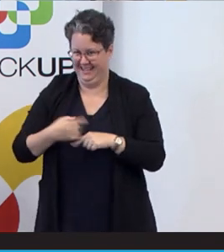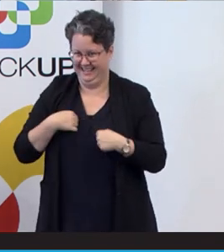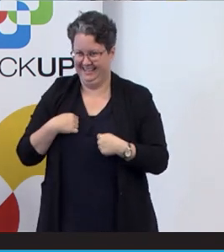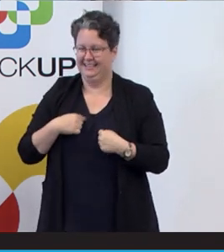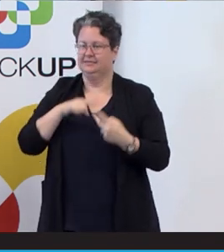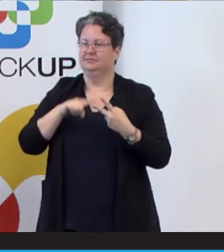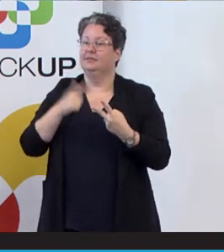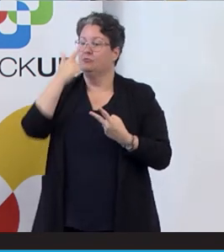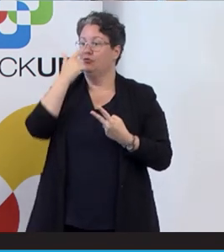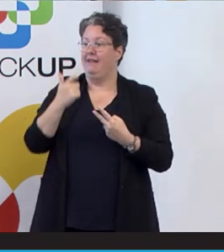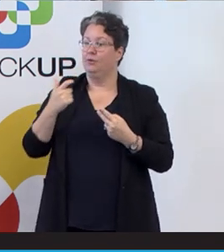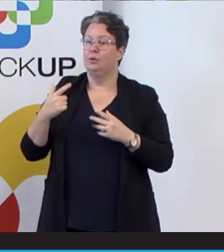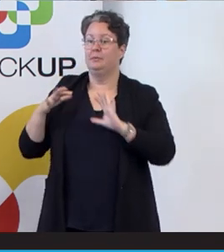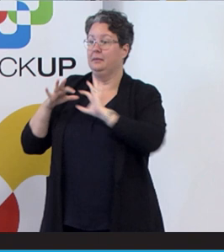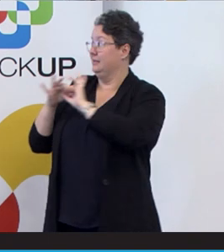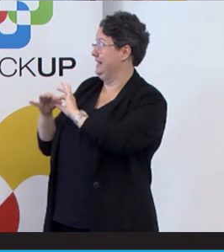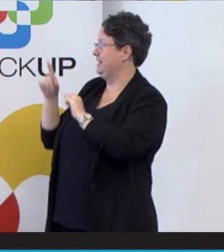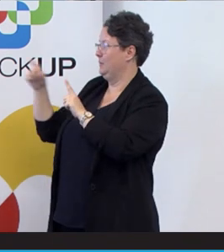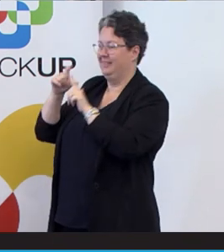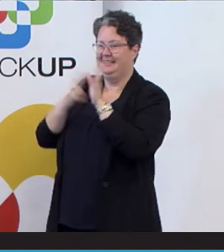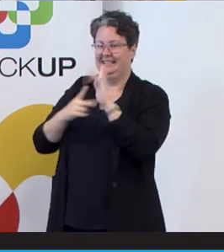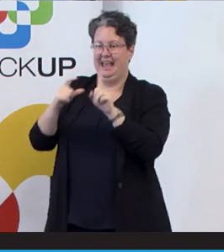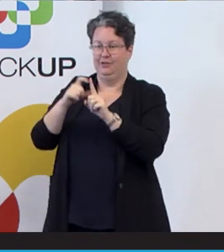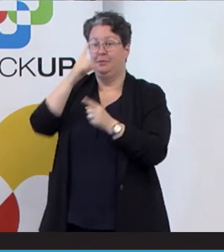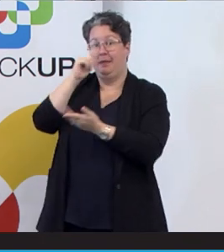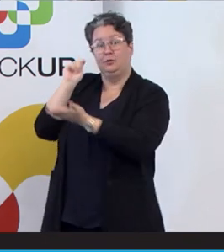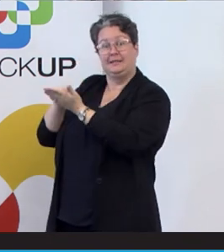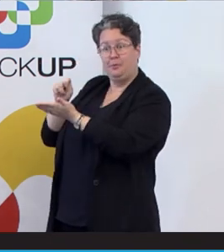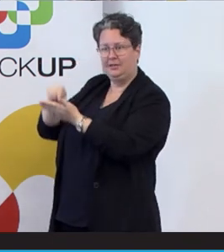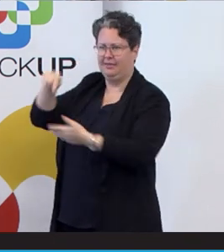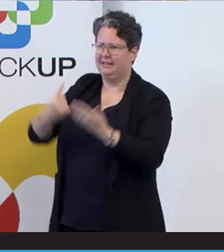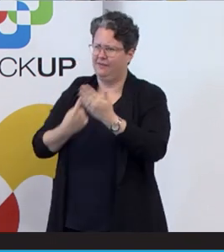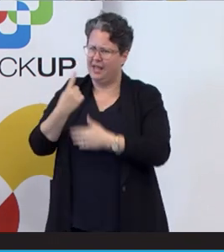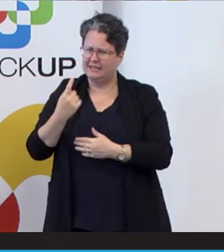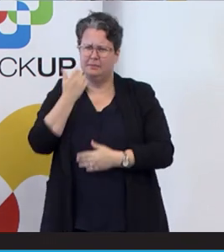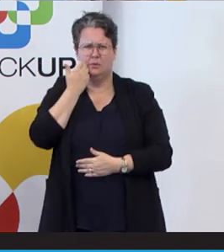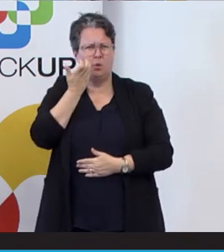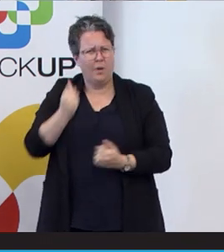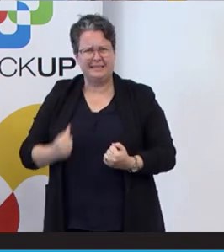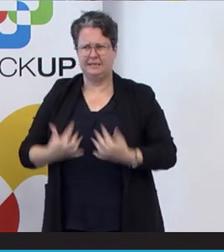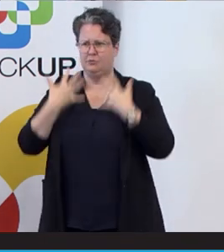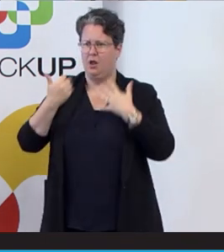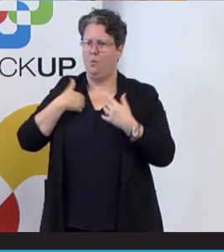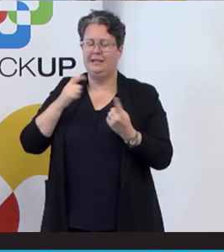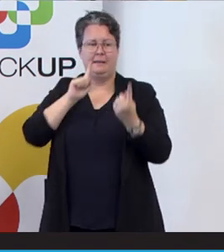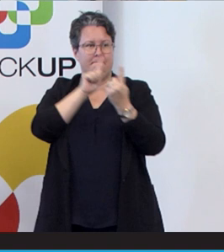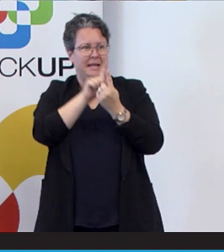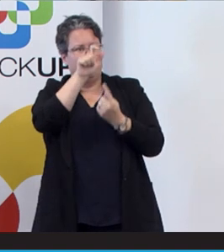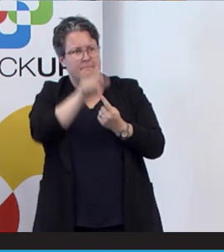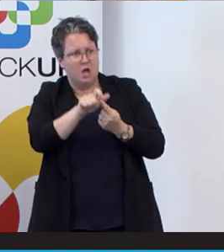the position that I am to connect with David and to sponsor these events, because they're always really inspiring. I always get to meet someone and learn something new so that I'm grateful